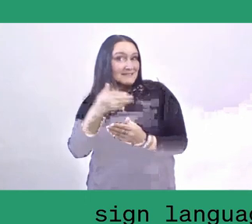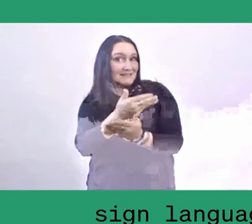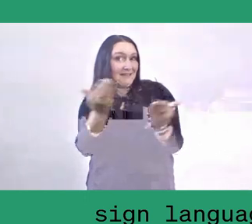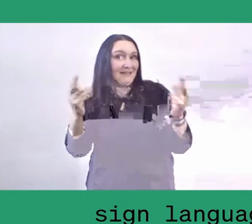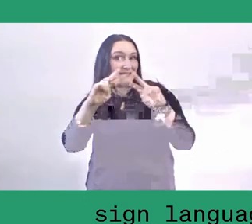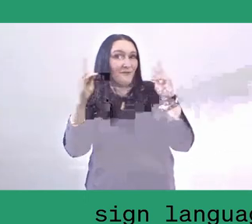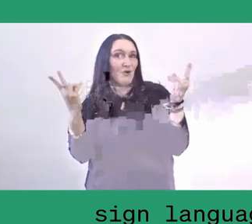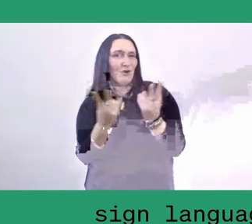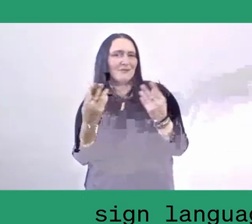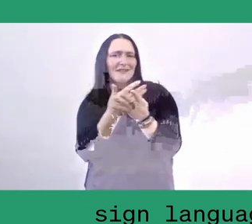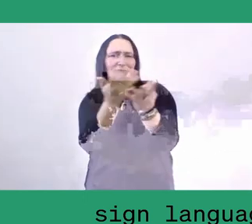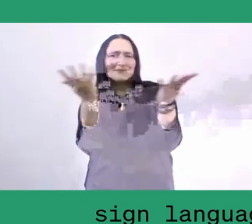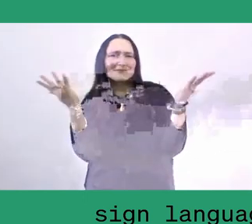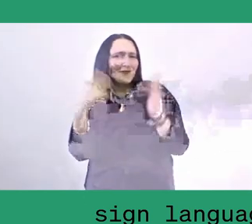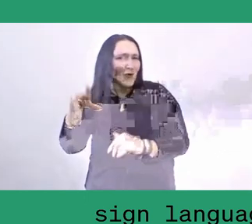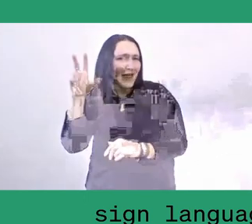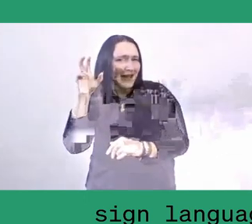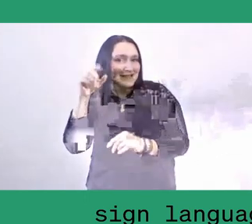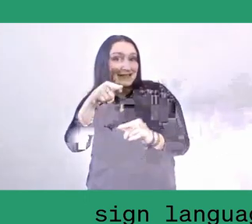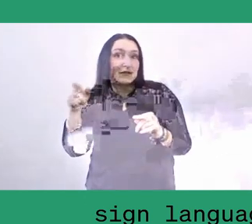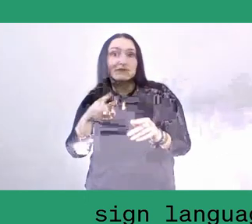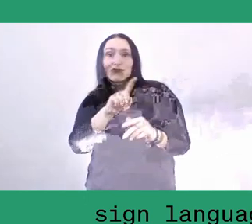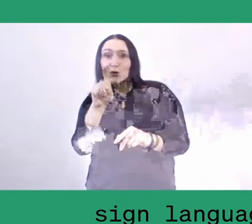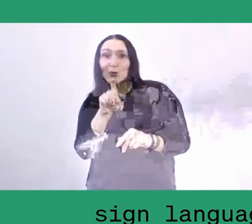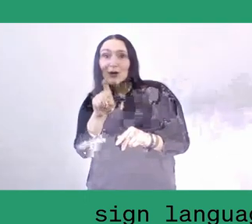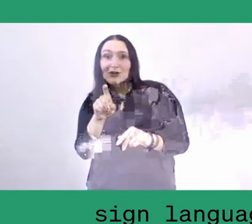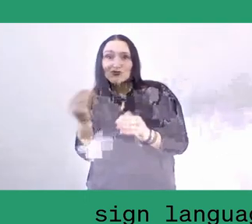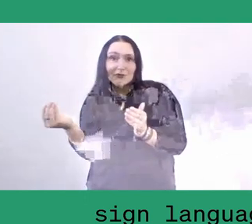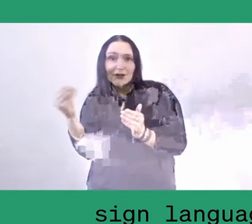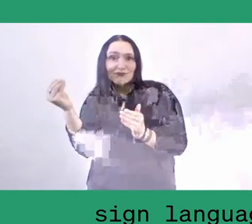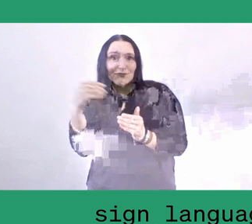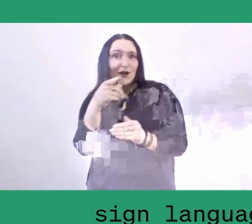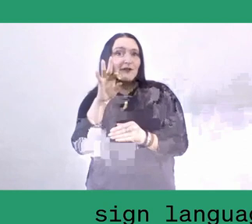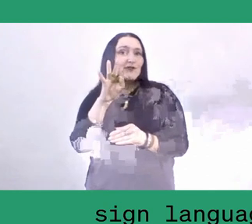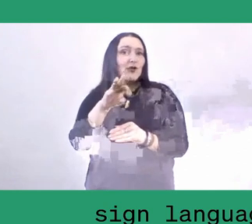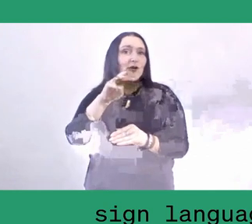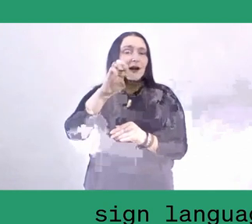I want to remind you that you can post your questions that you have for Melani and Armin